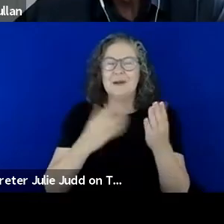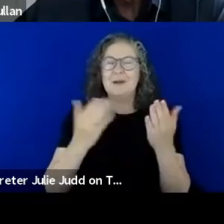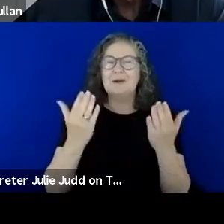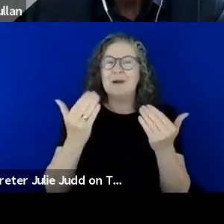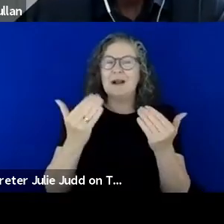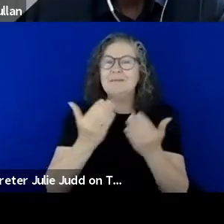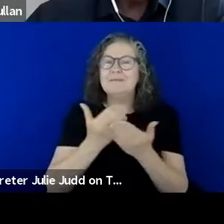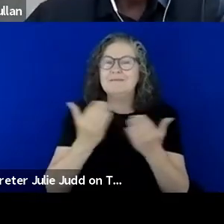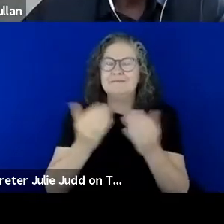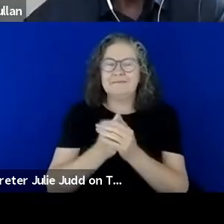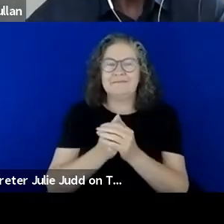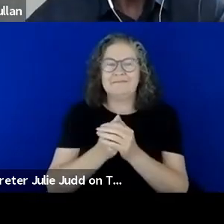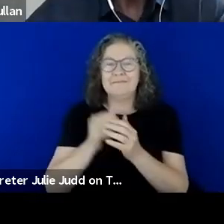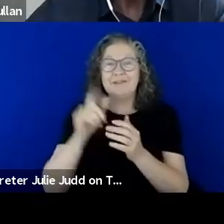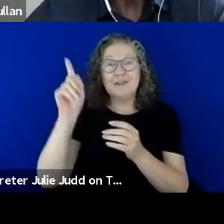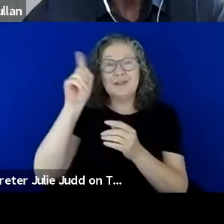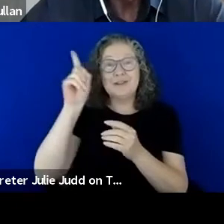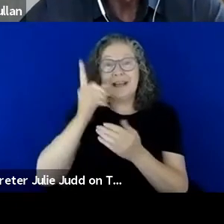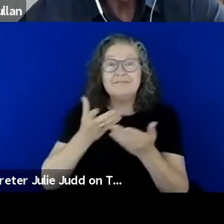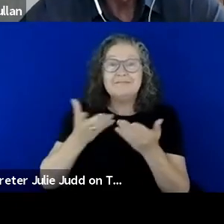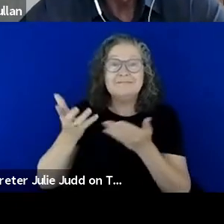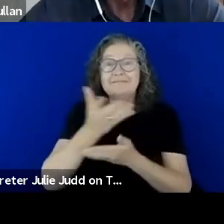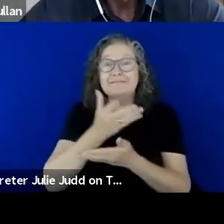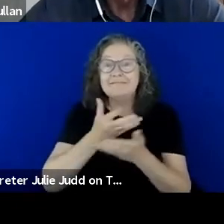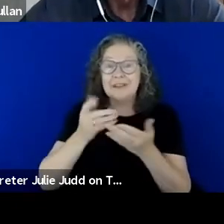Our conversation today, I'm sure will offer insights and possibilities